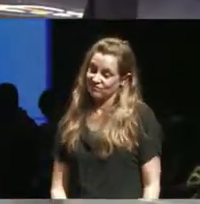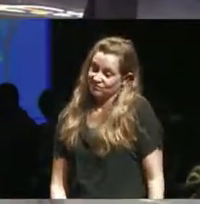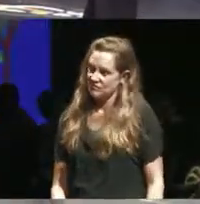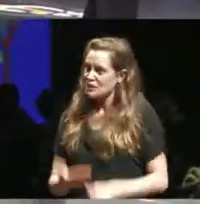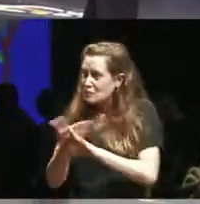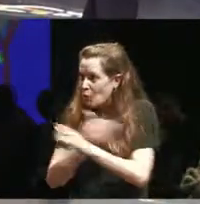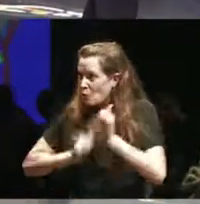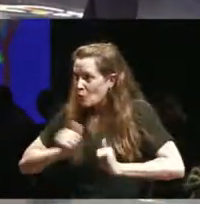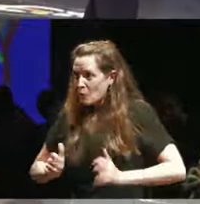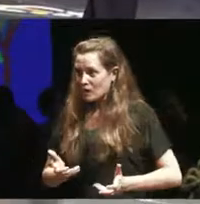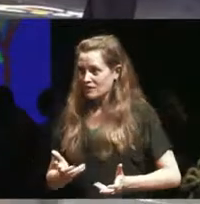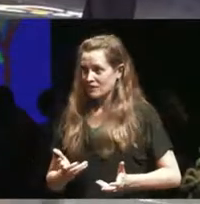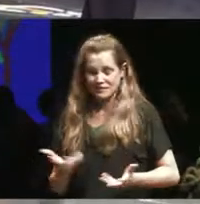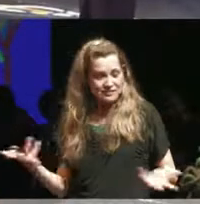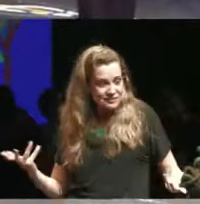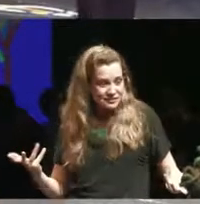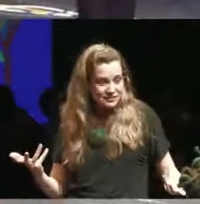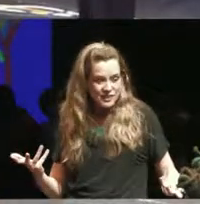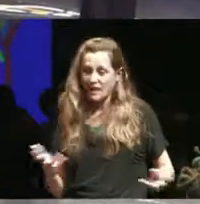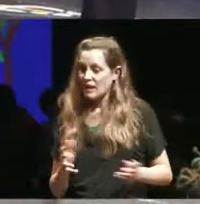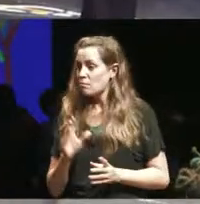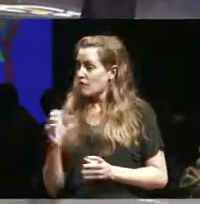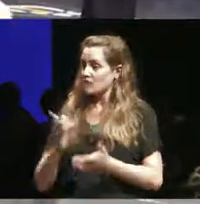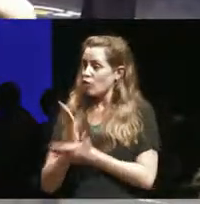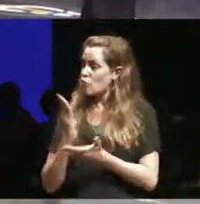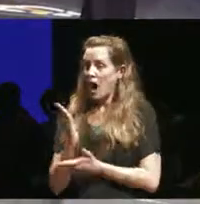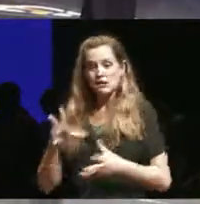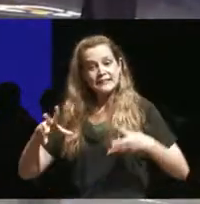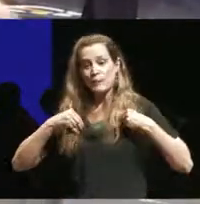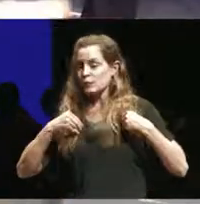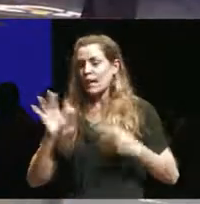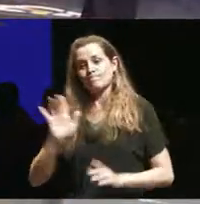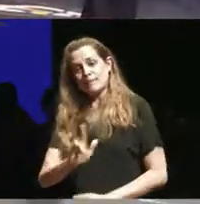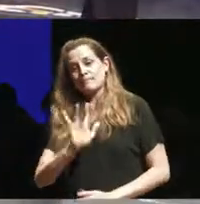minutes to wrap up and I just wanted to to just throw onto the floor this idea